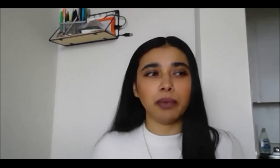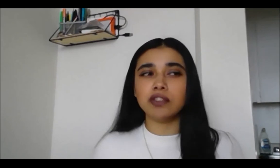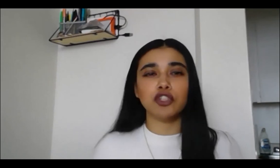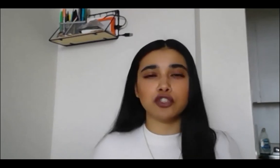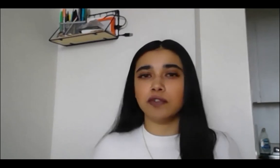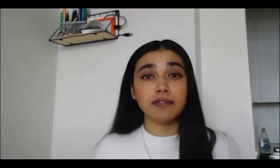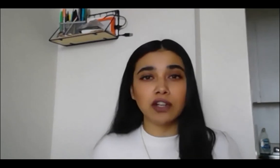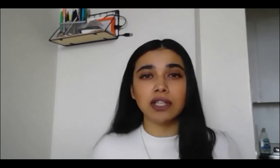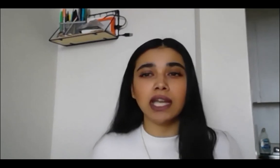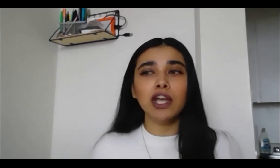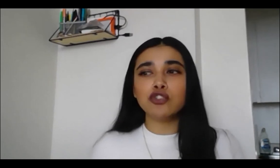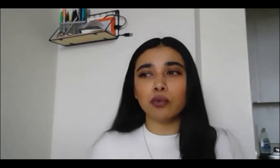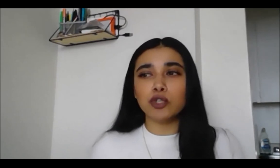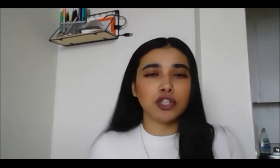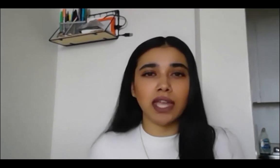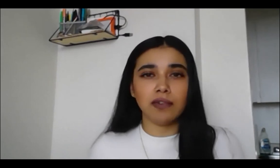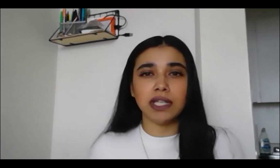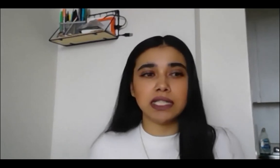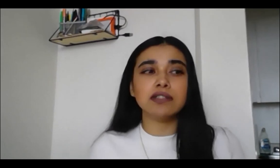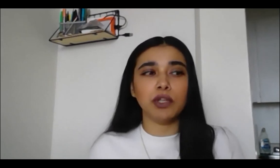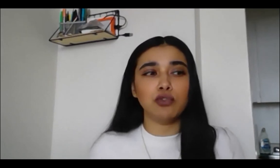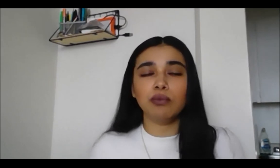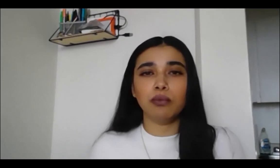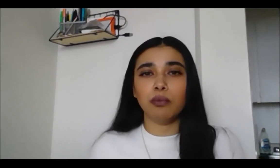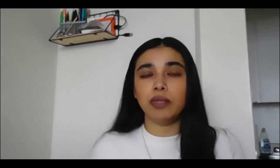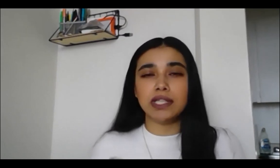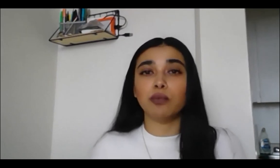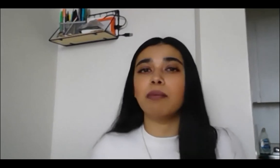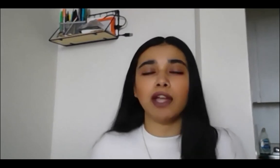not built to serve us fairly, so should they even exist? We do need to reimagine